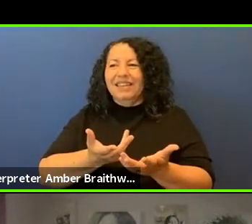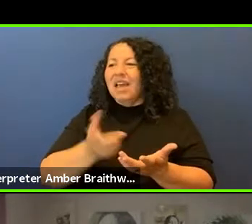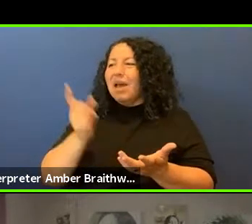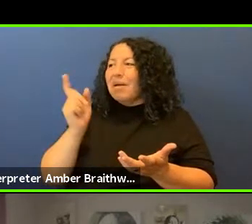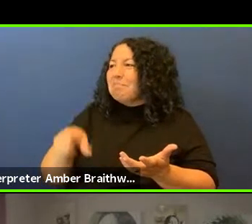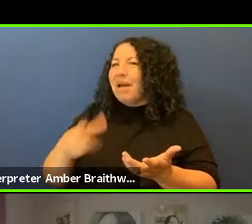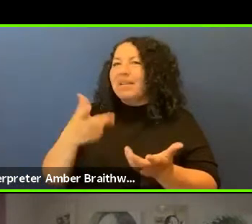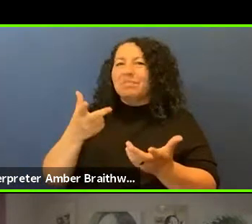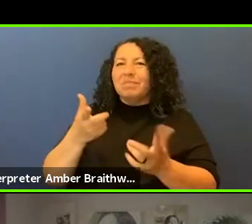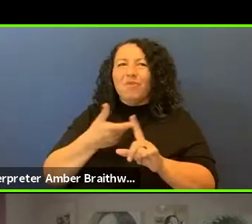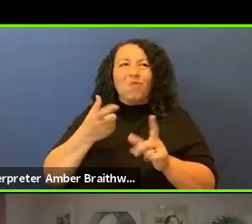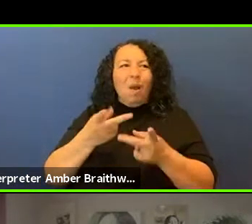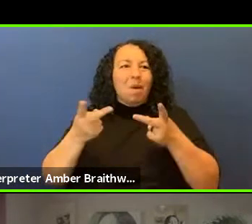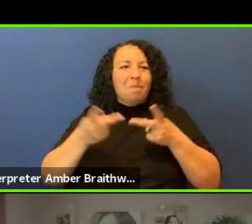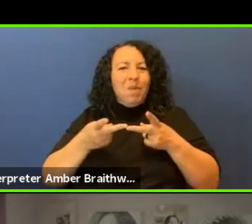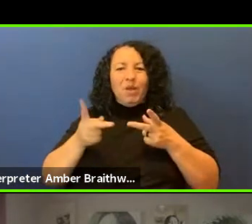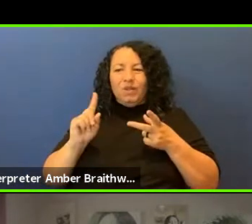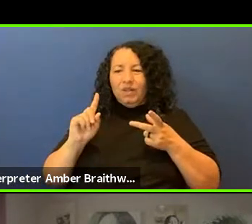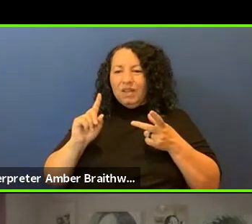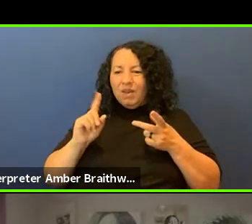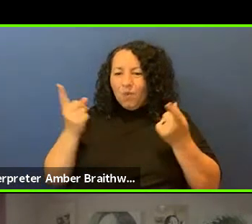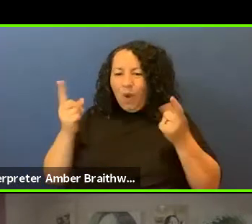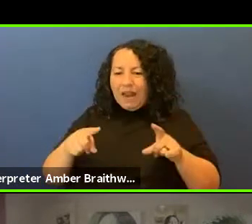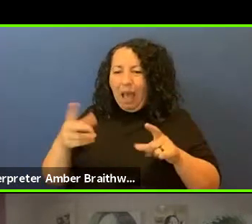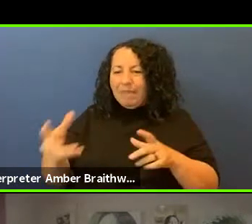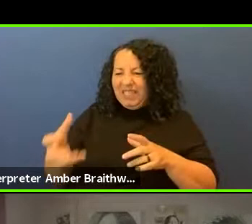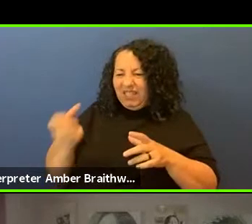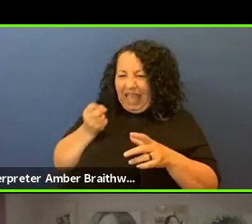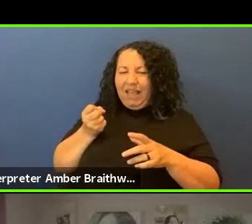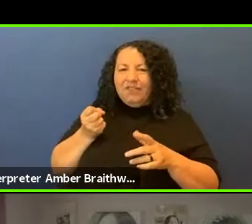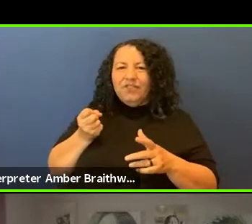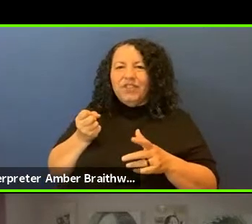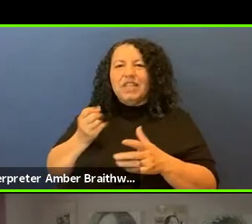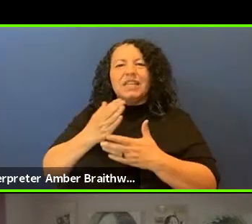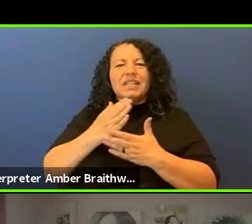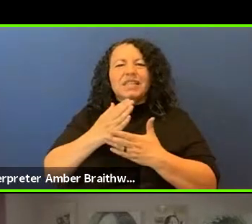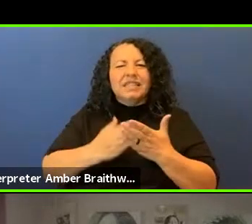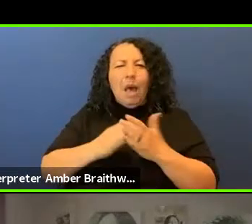there's extraction and some degree of theft, some degree of